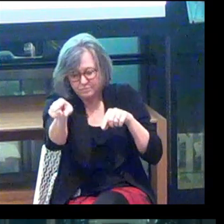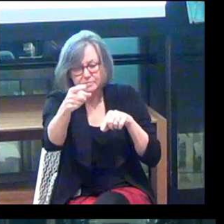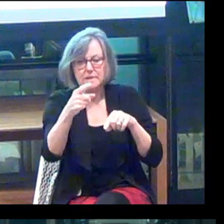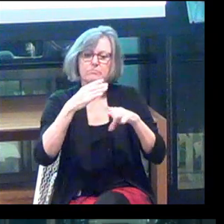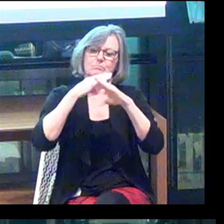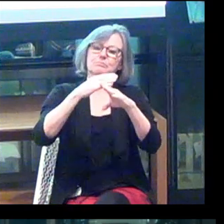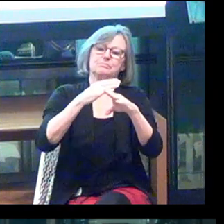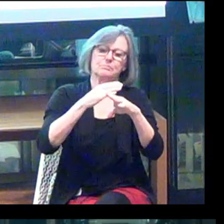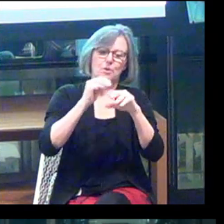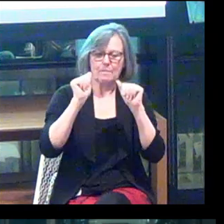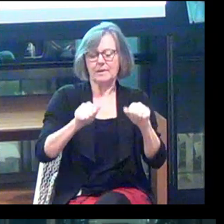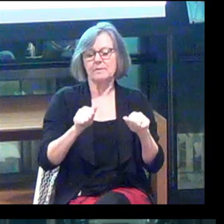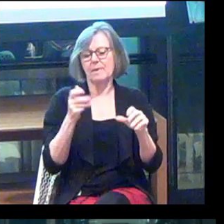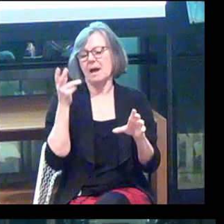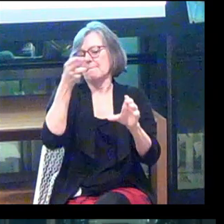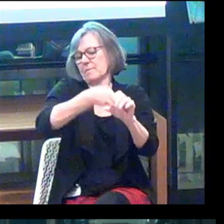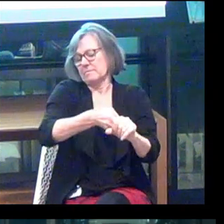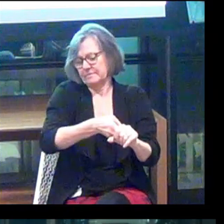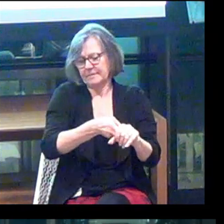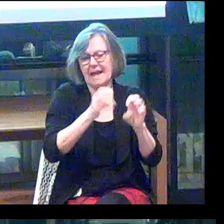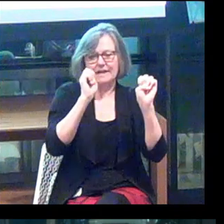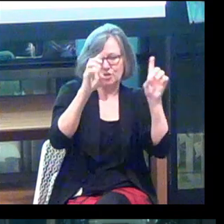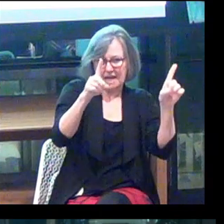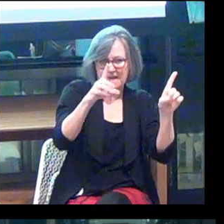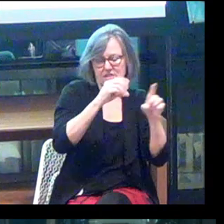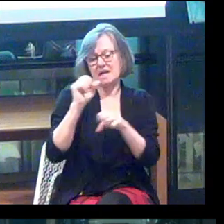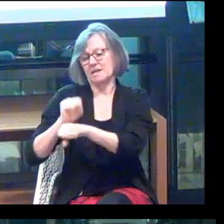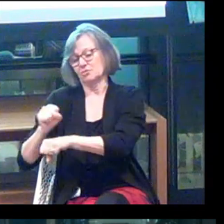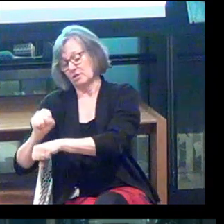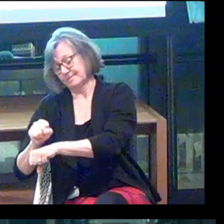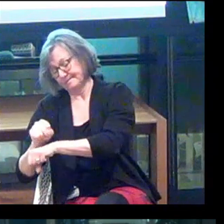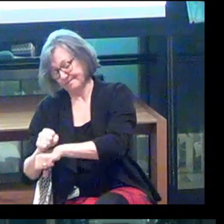your ability to participate in education and employment.